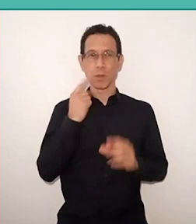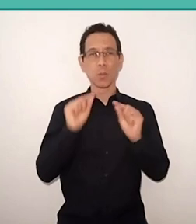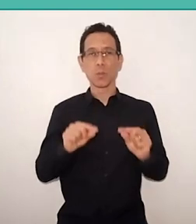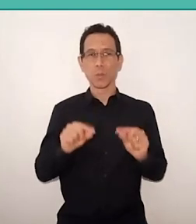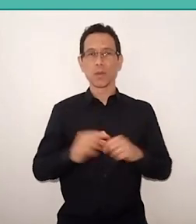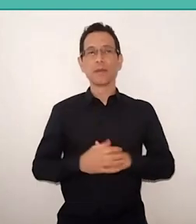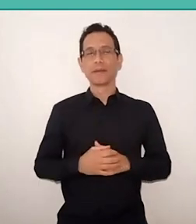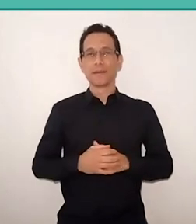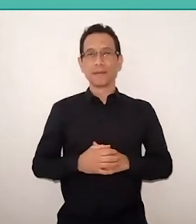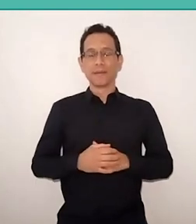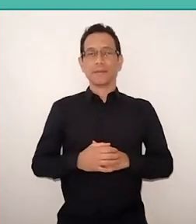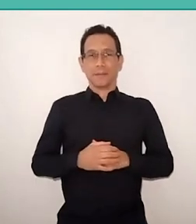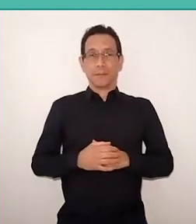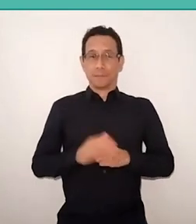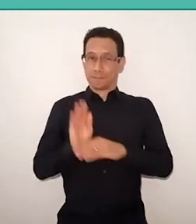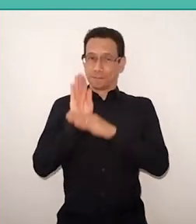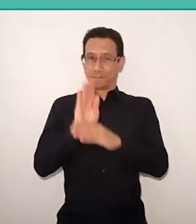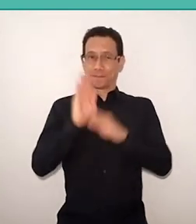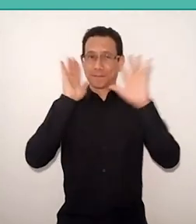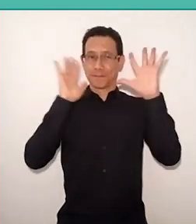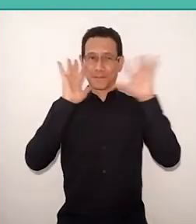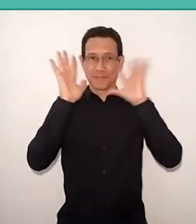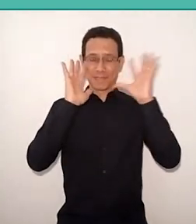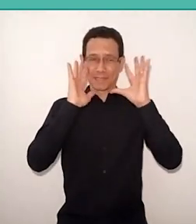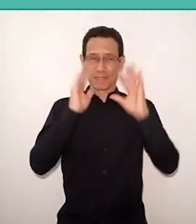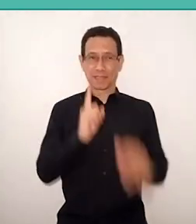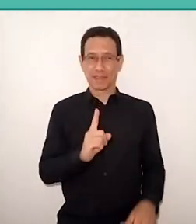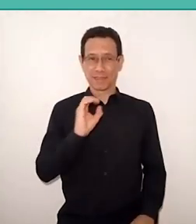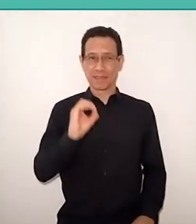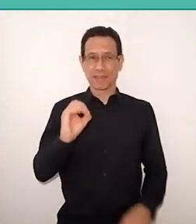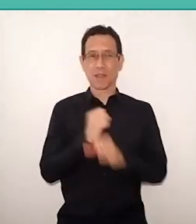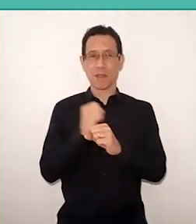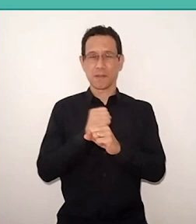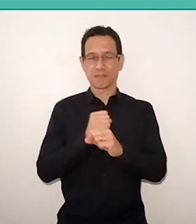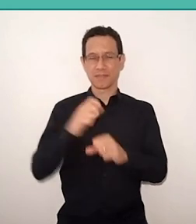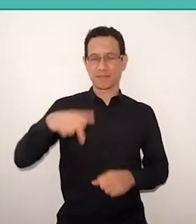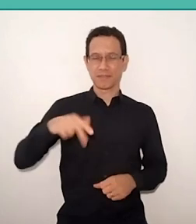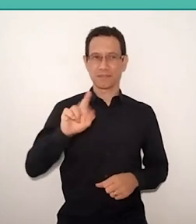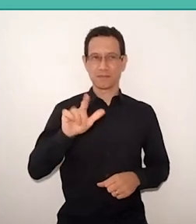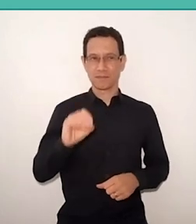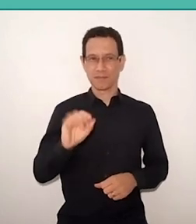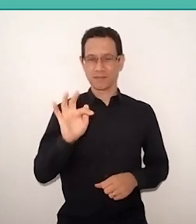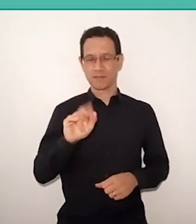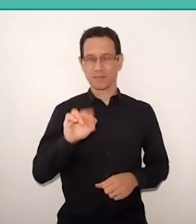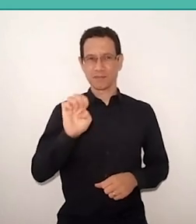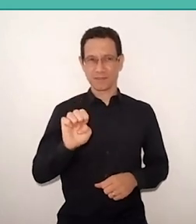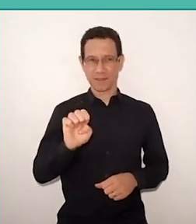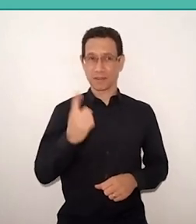helping us to reflect about the centenary of Paulo Freire, to be celebrated in September 19, 2021,